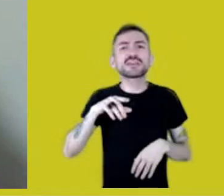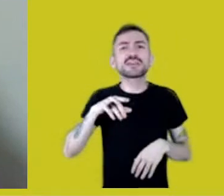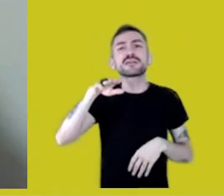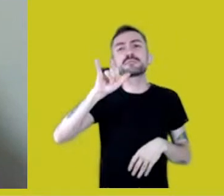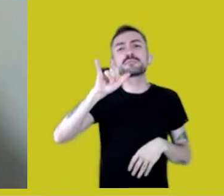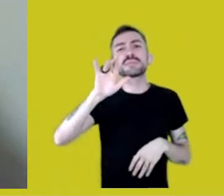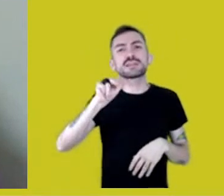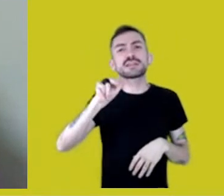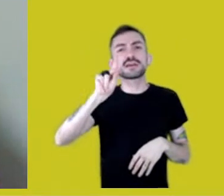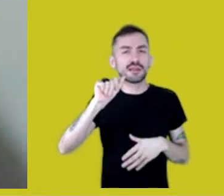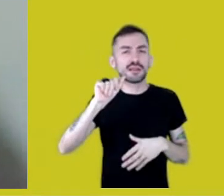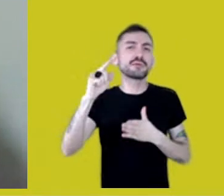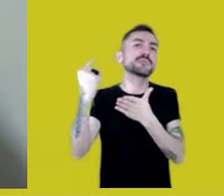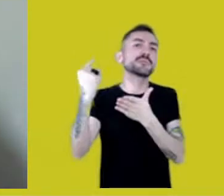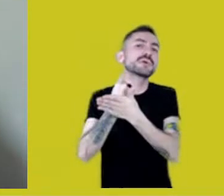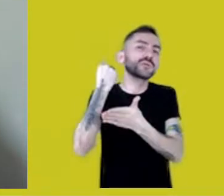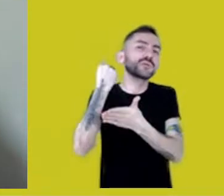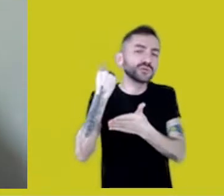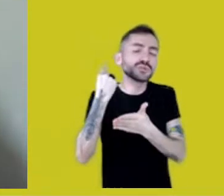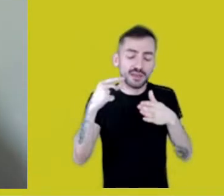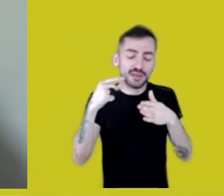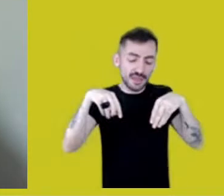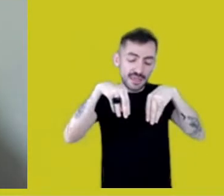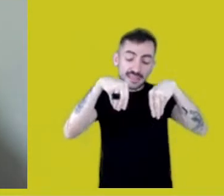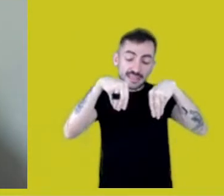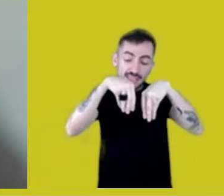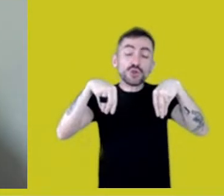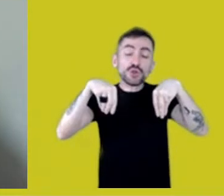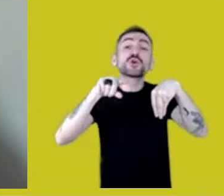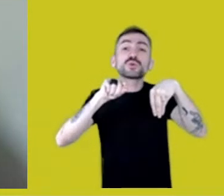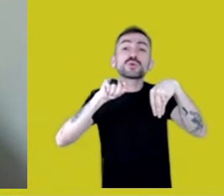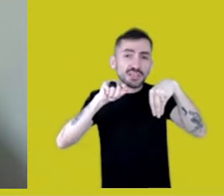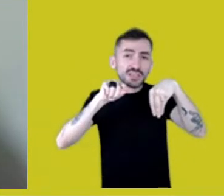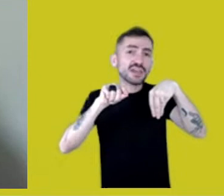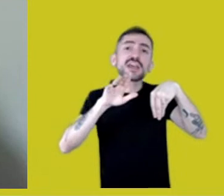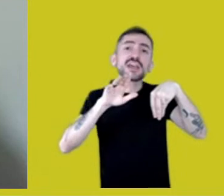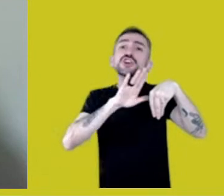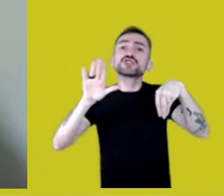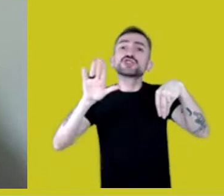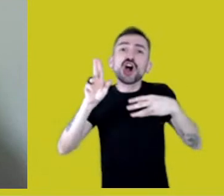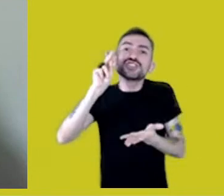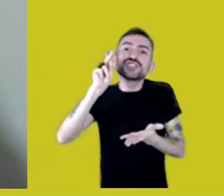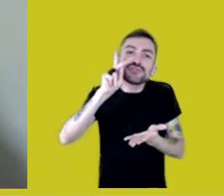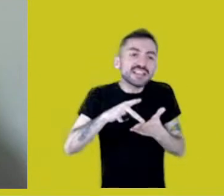is that territory goes much beyond the geographical space itself